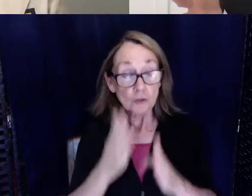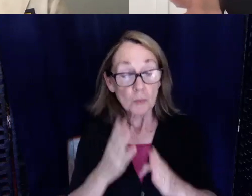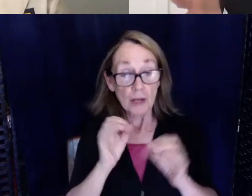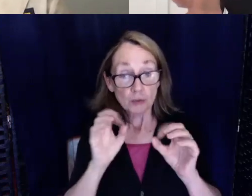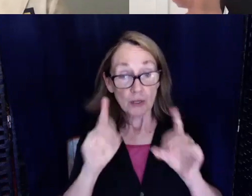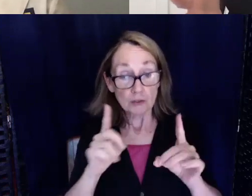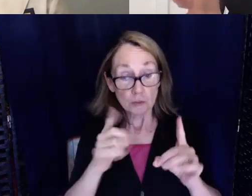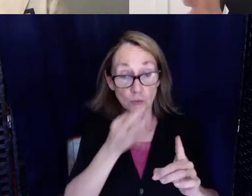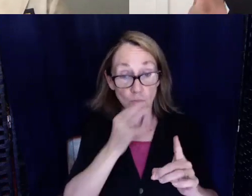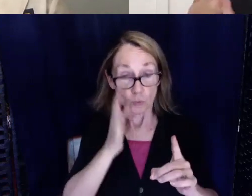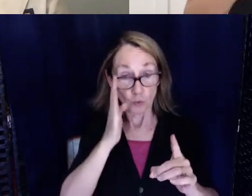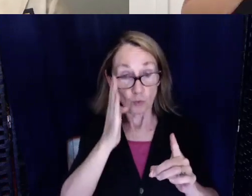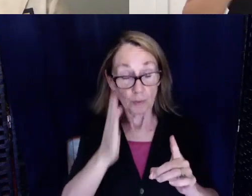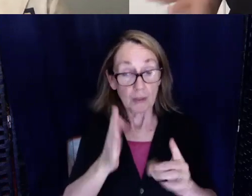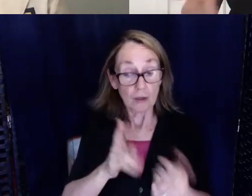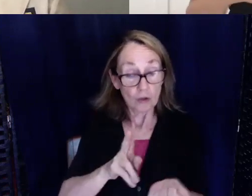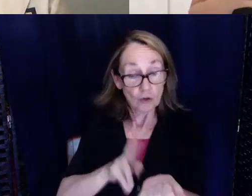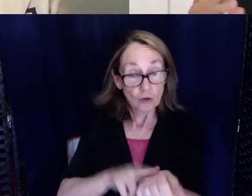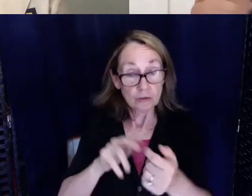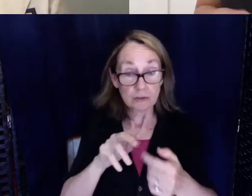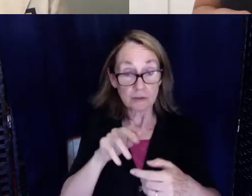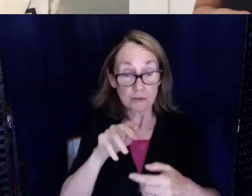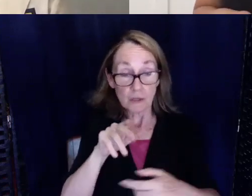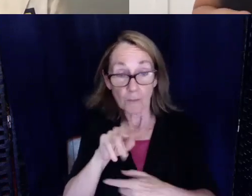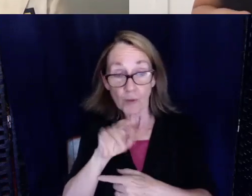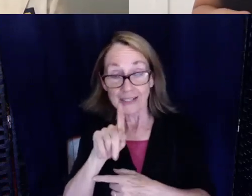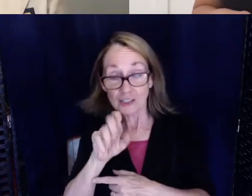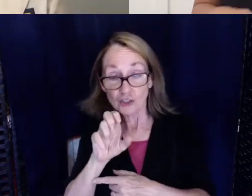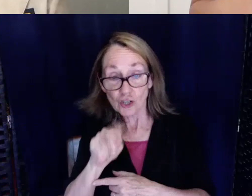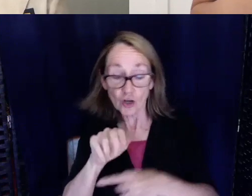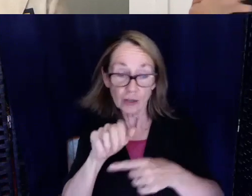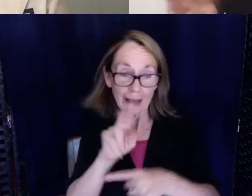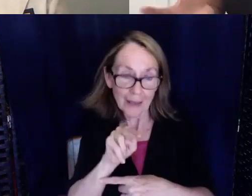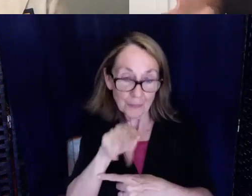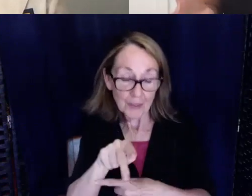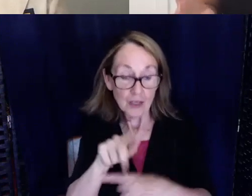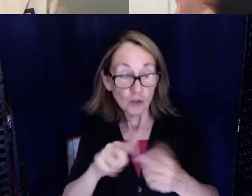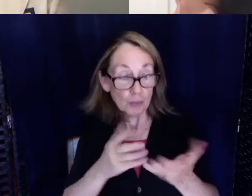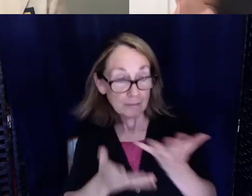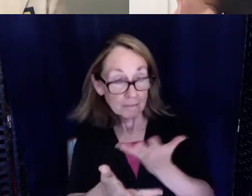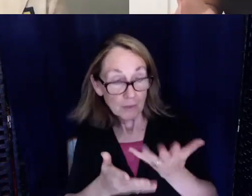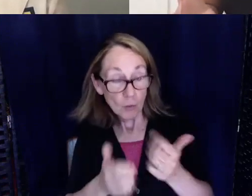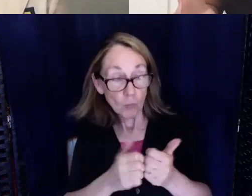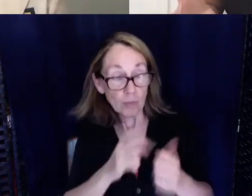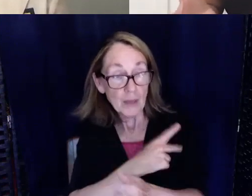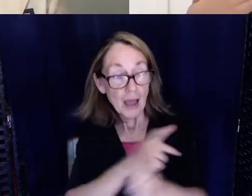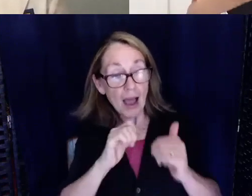and I'm sure you'll be seeing patients and talking about ways in which they can take care of themselves, their health, their